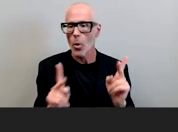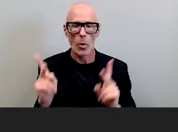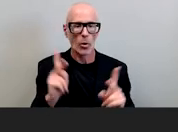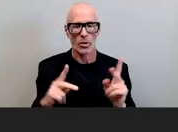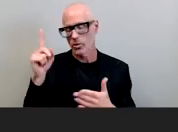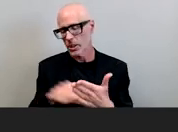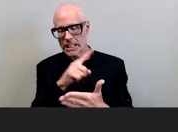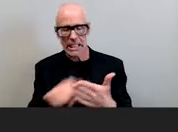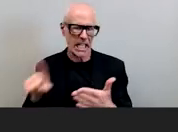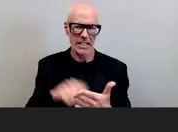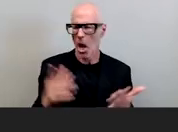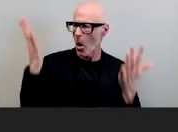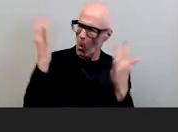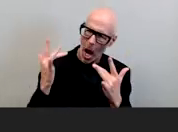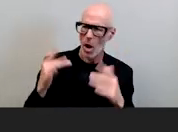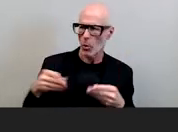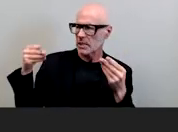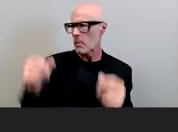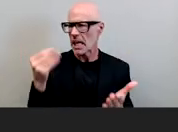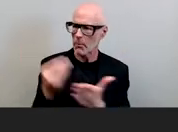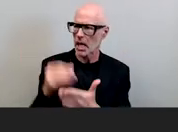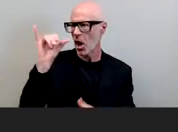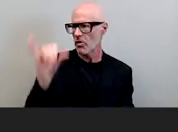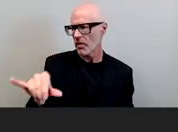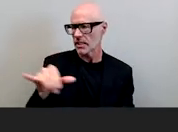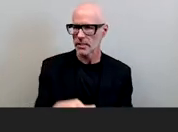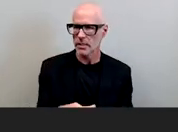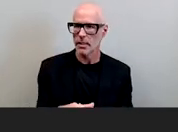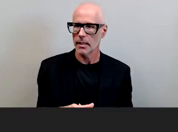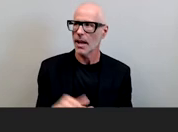saying well why are we spending money on this because we've not done right by these folks